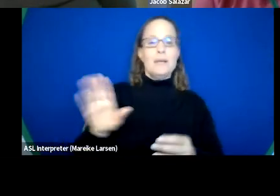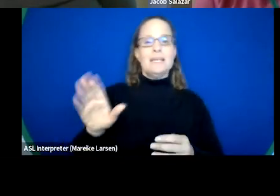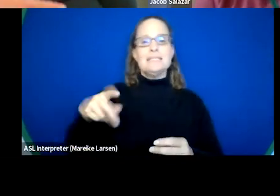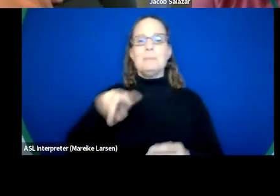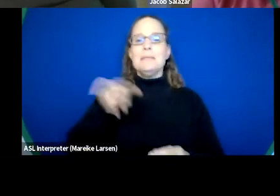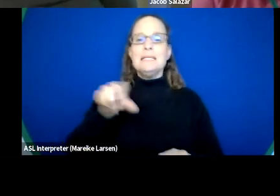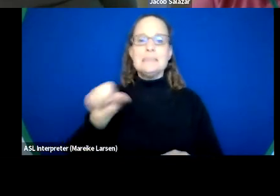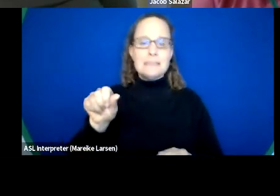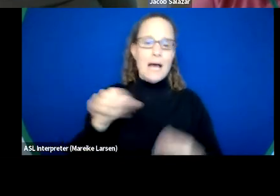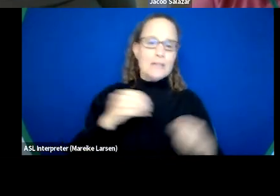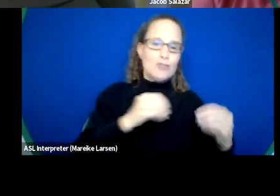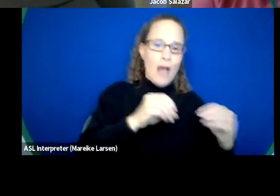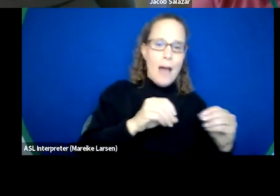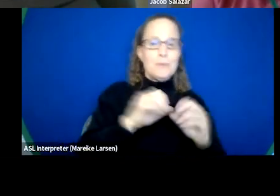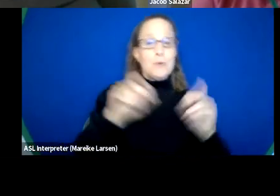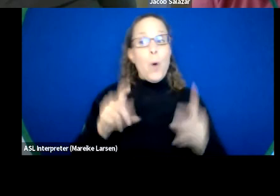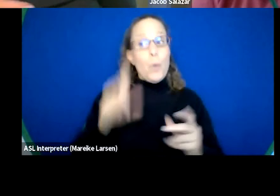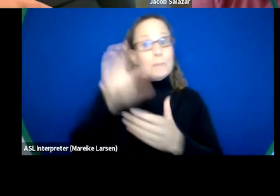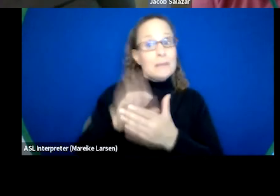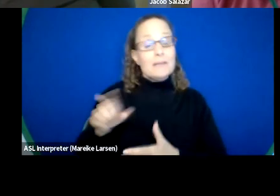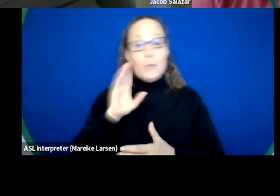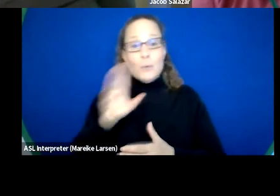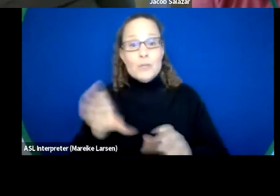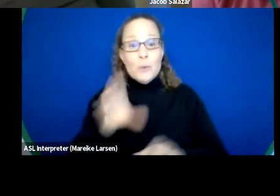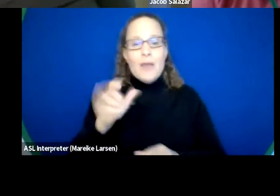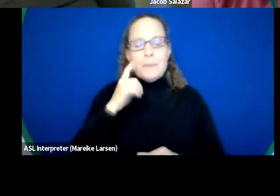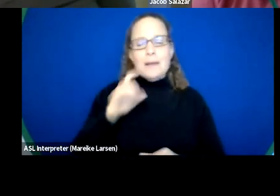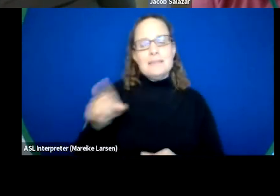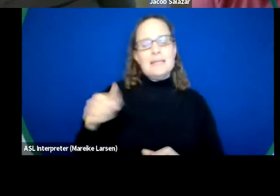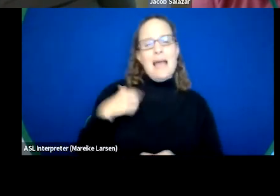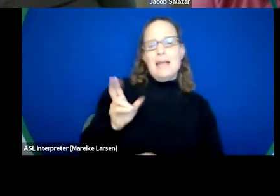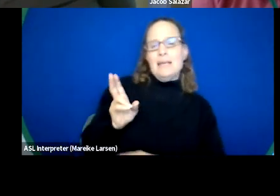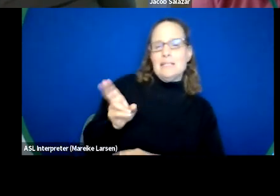And no one ever believed that he would be able to, because he had a history of,